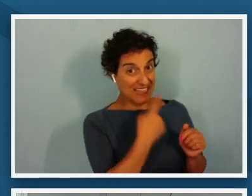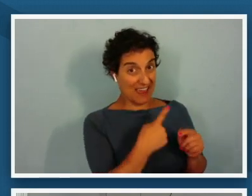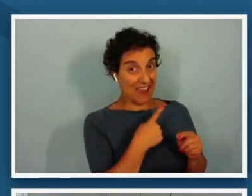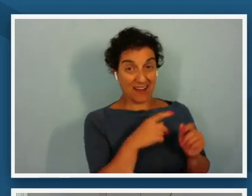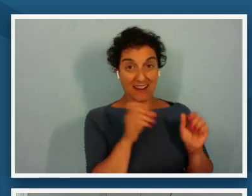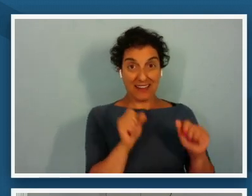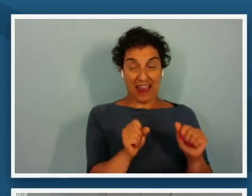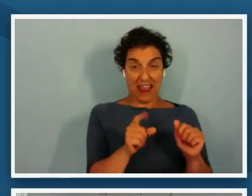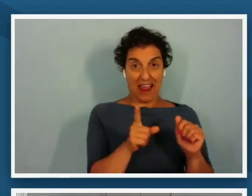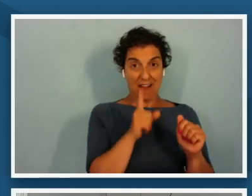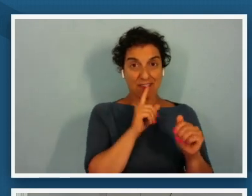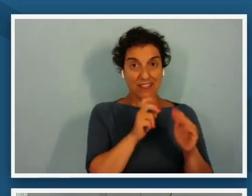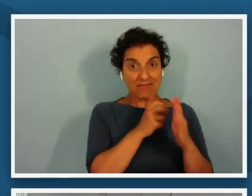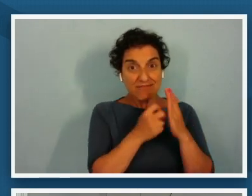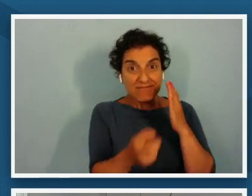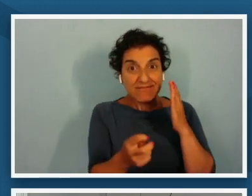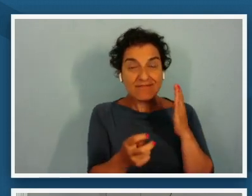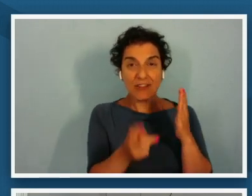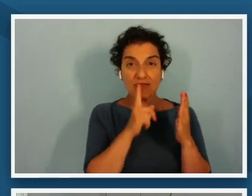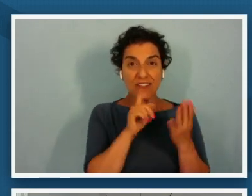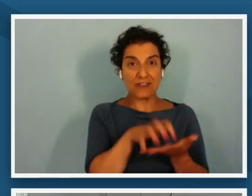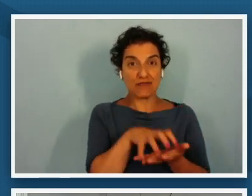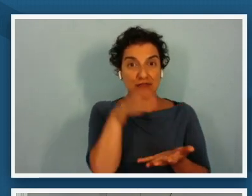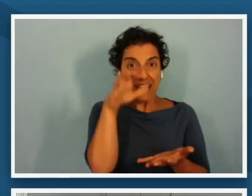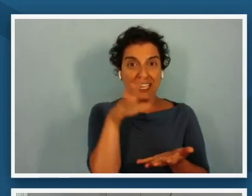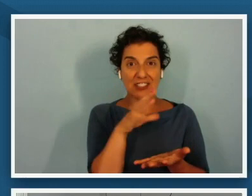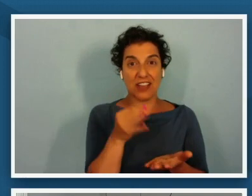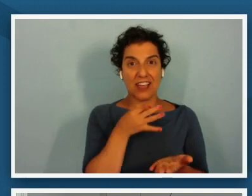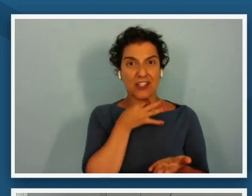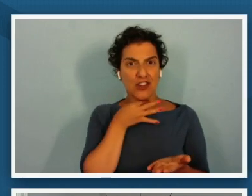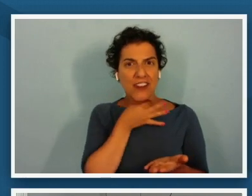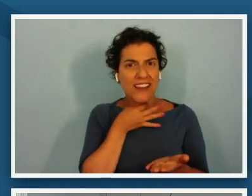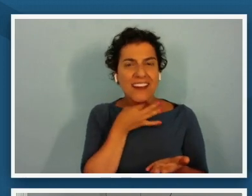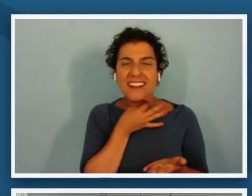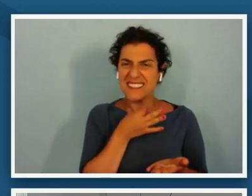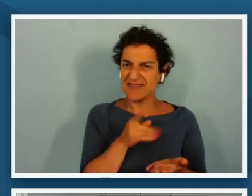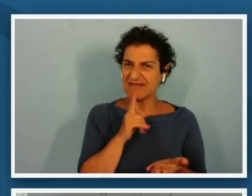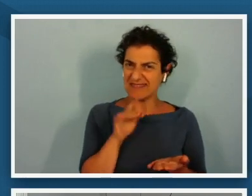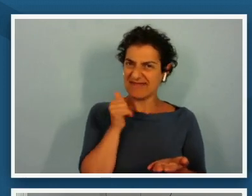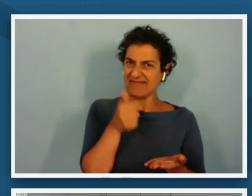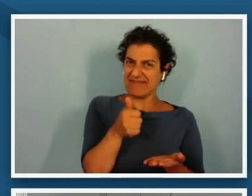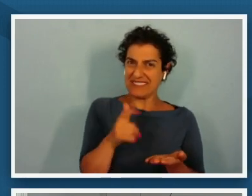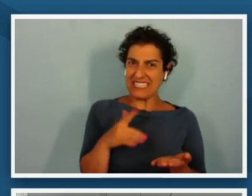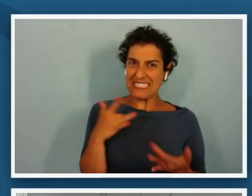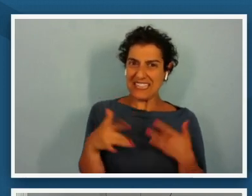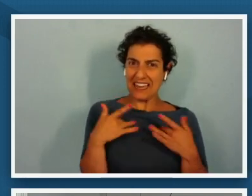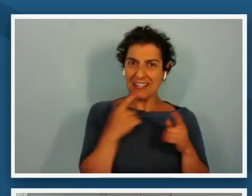a space of richness and curiosity is really that's exciting to me because